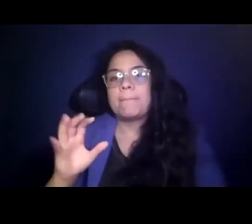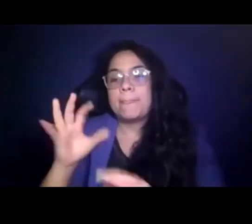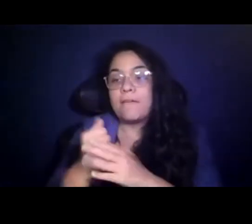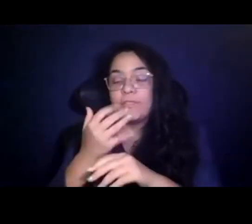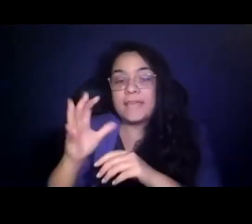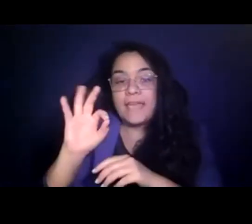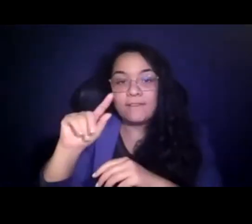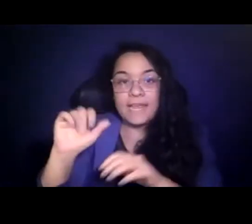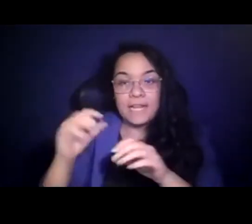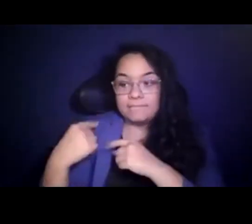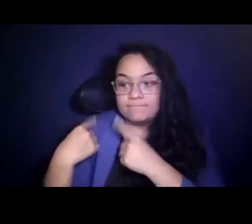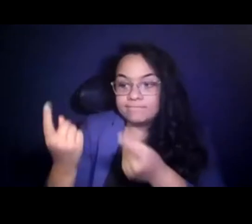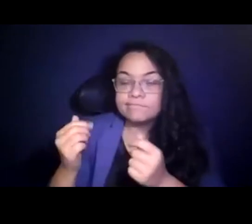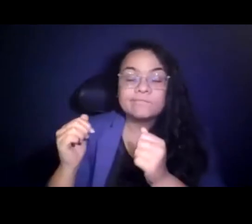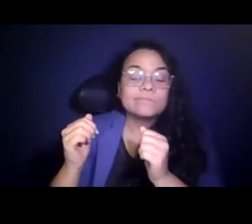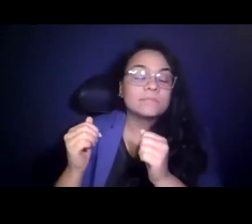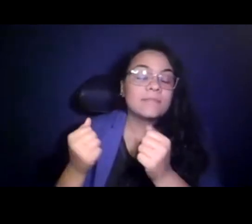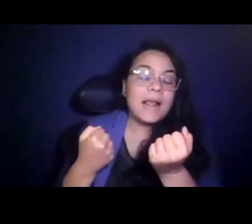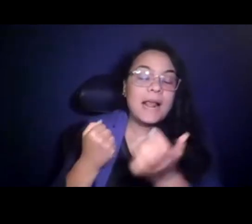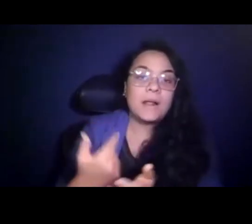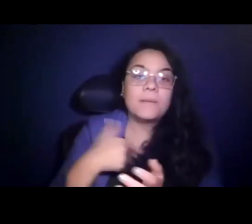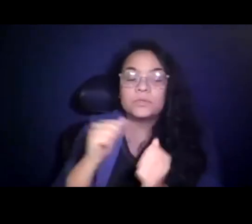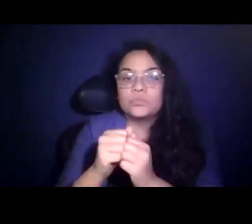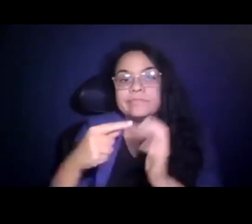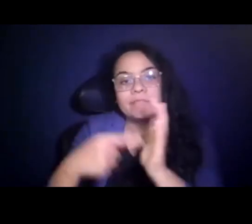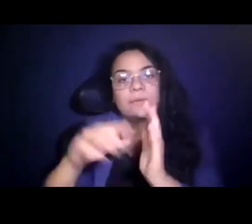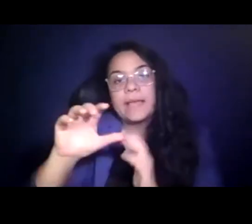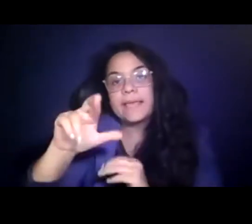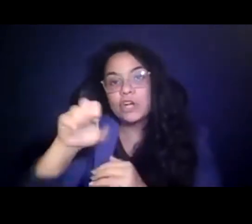15:23:53 with CARES funding etc. 15:23:59 Real practically speaking to get